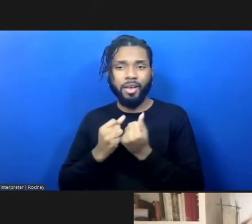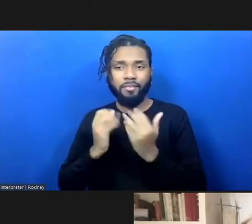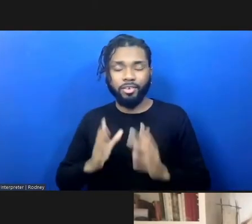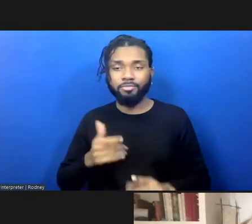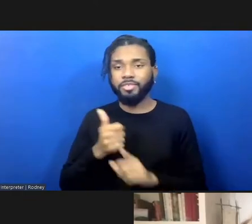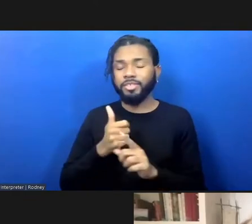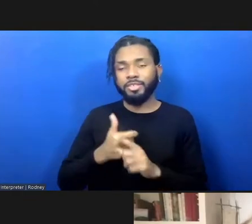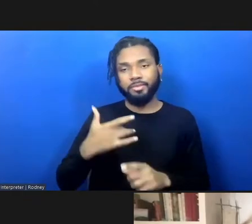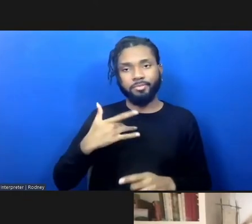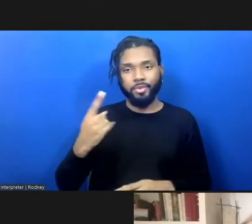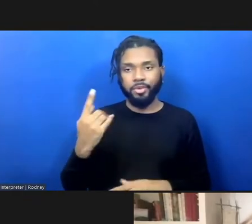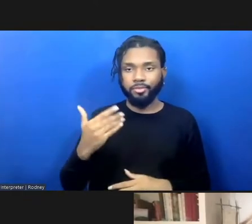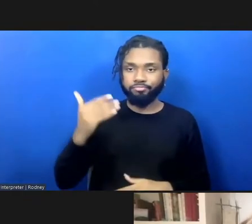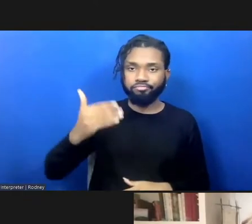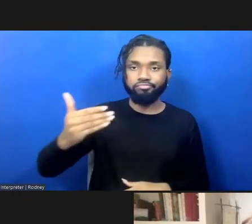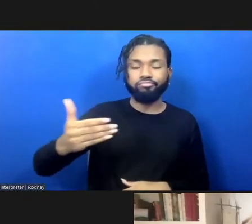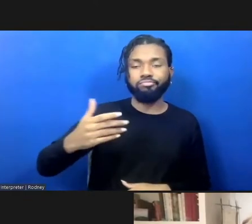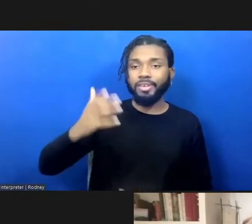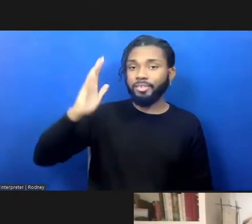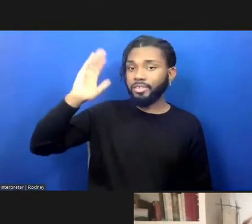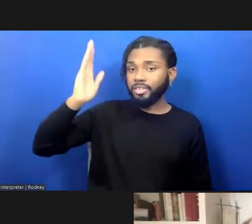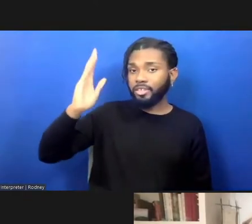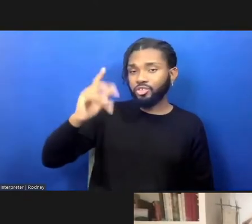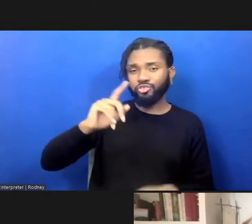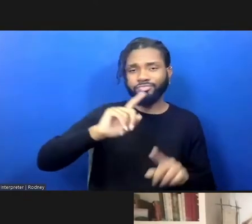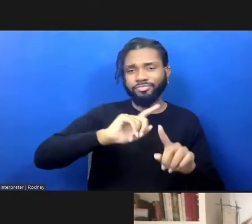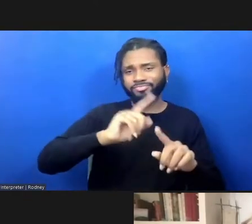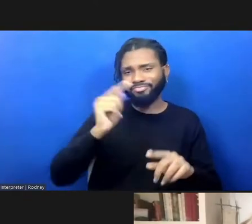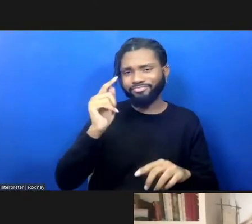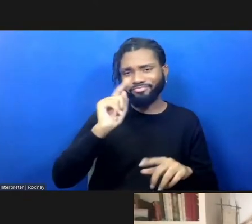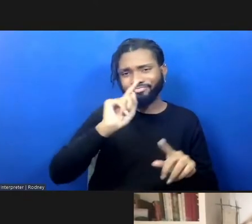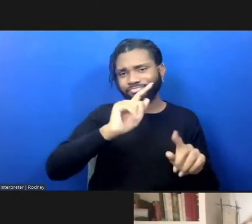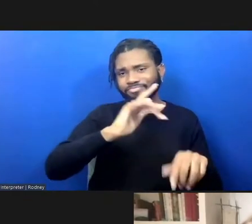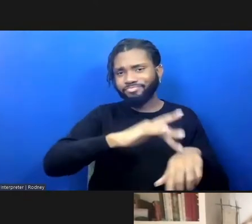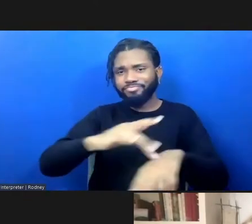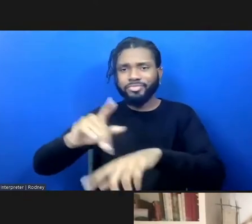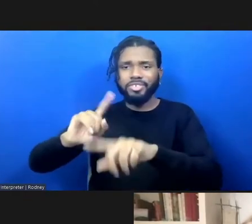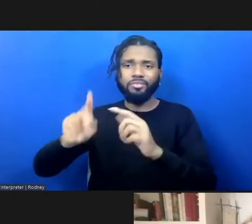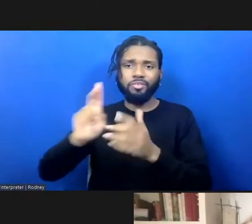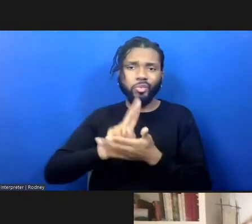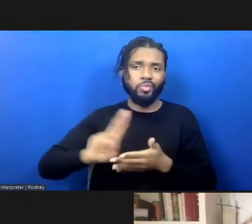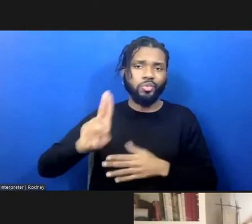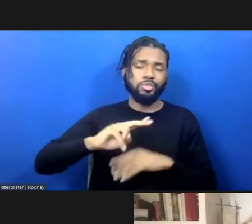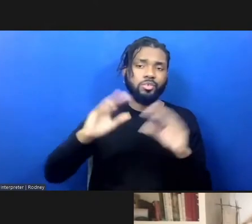lecturer at numerous universities and conferences focusing on restorative